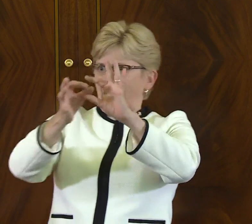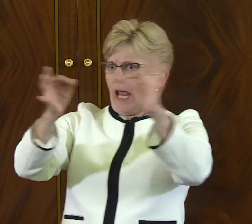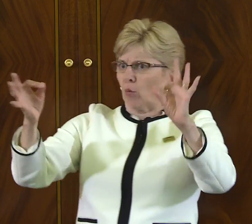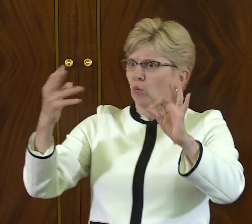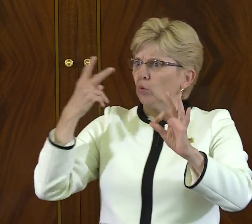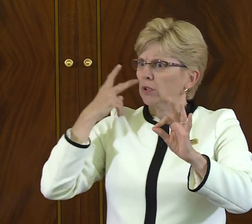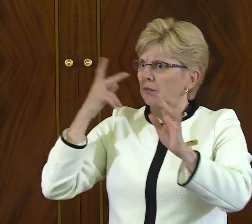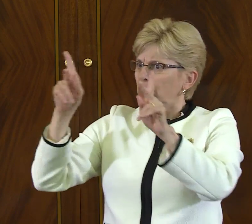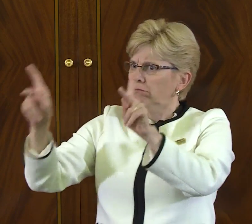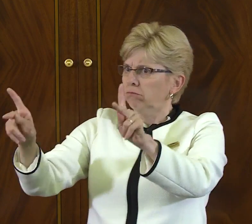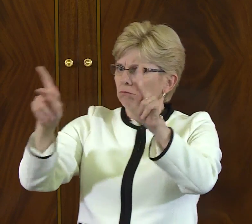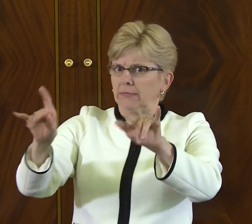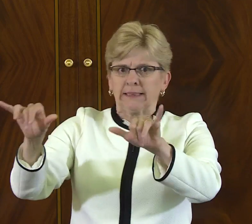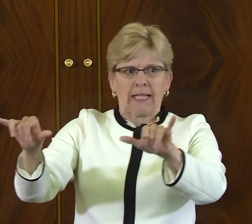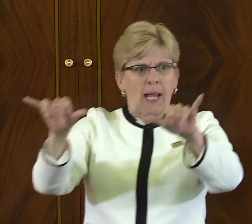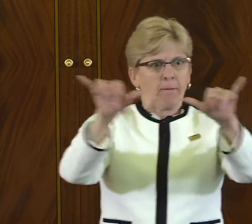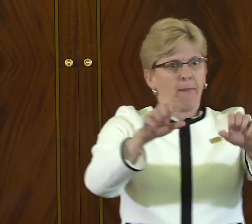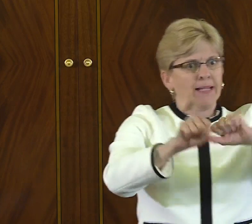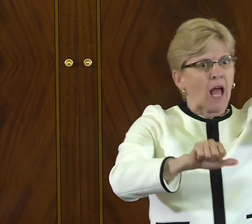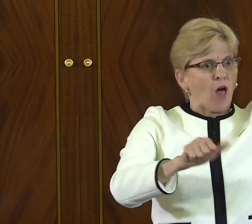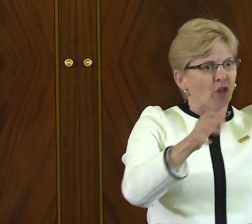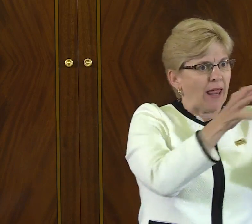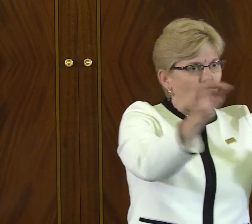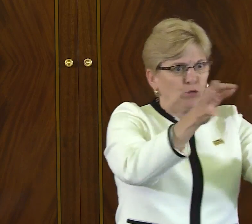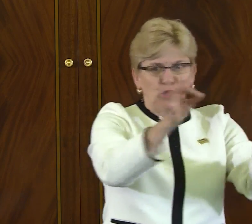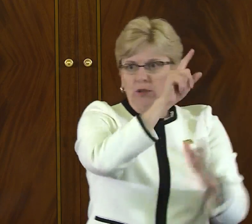that sign language was actually seen to be commiserate